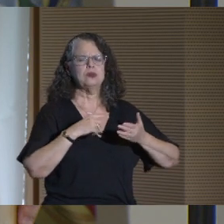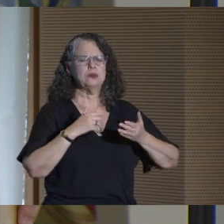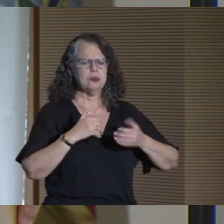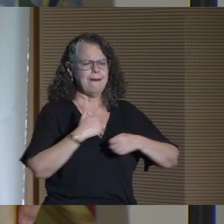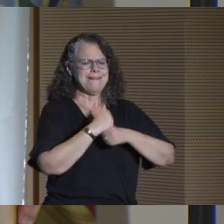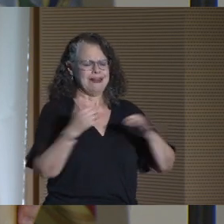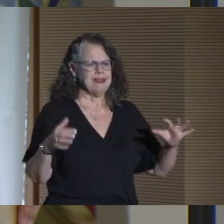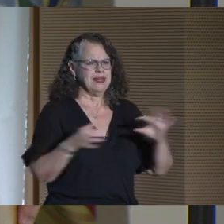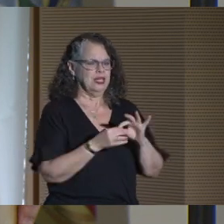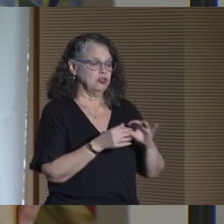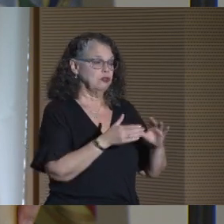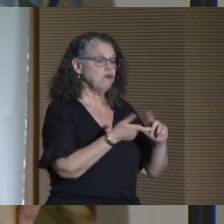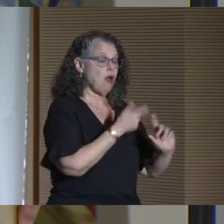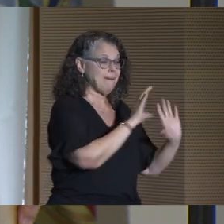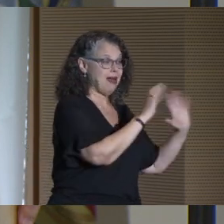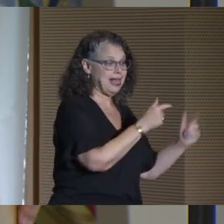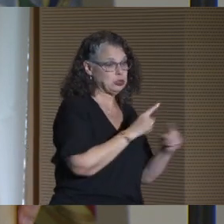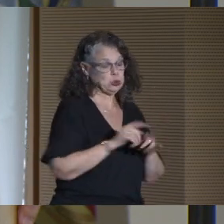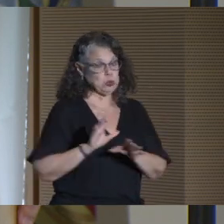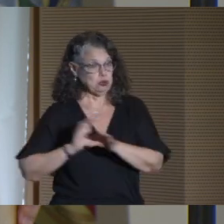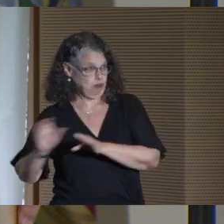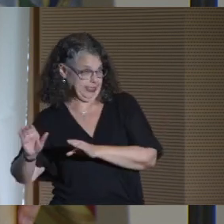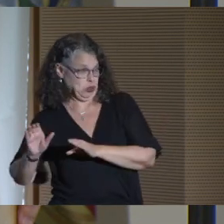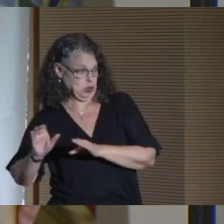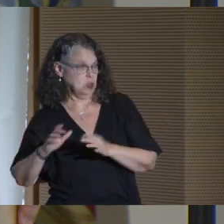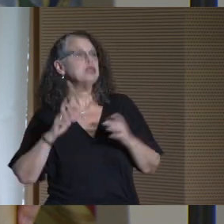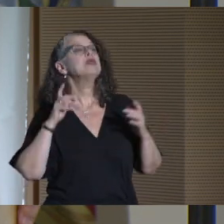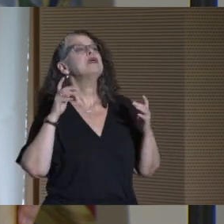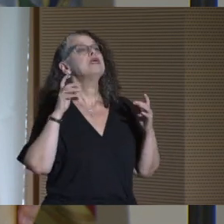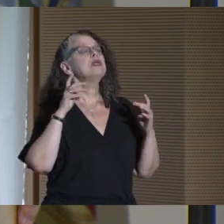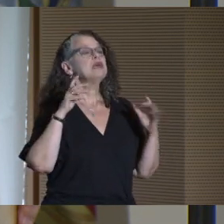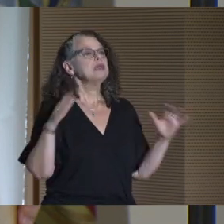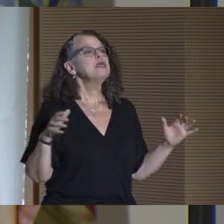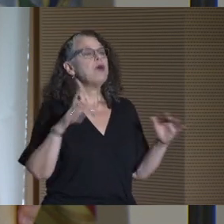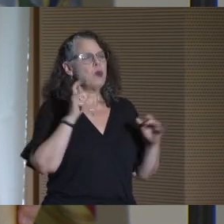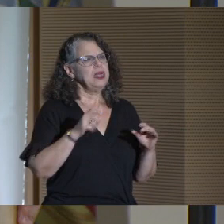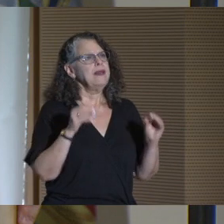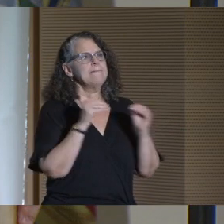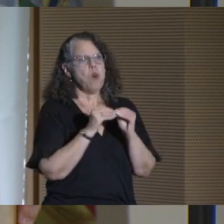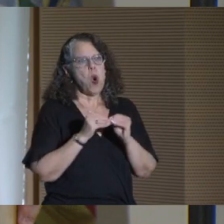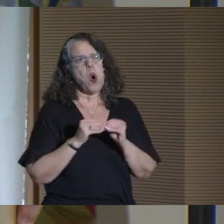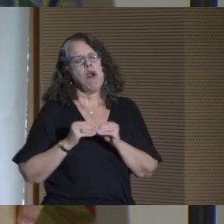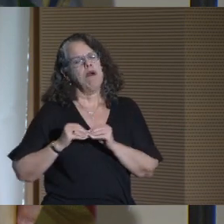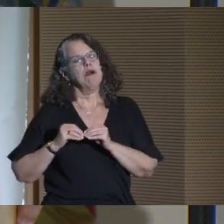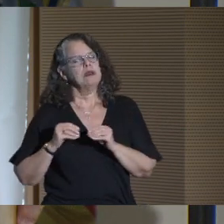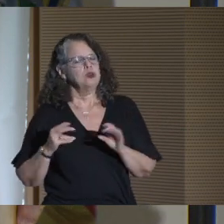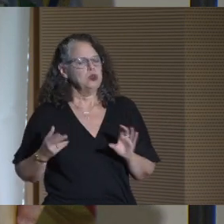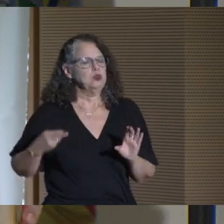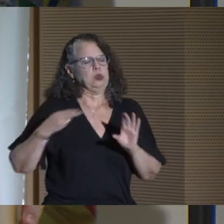building a bridge from classroom to career, but we clearly need more to follow their lead.